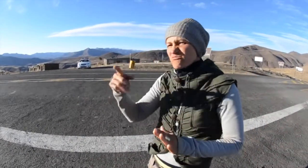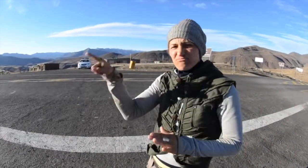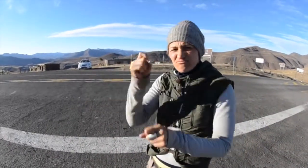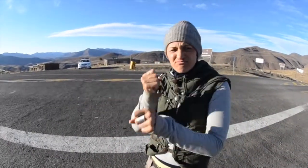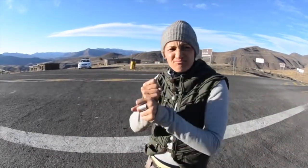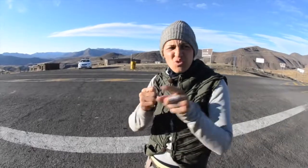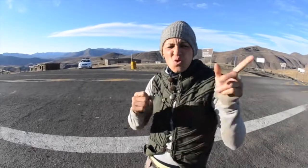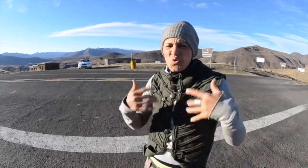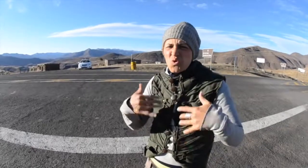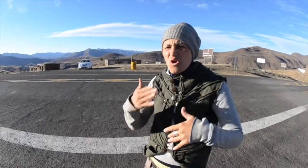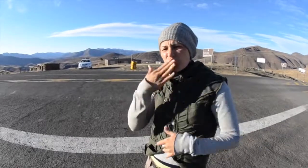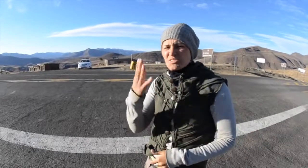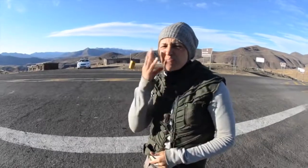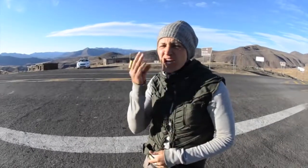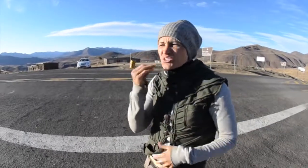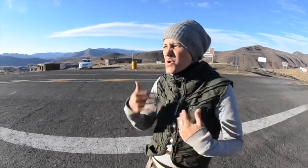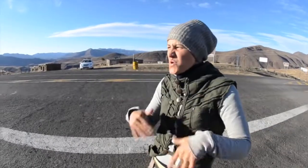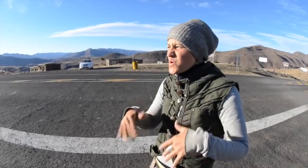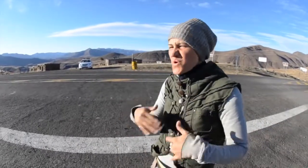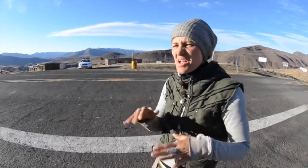experience and thank the people for working to make a better road.